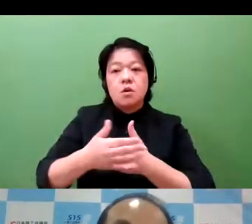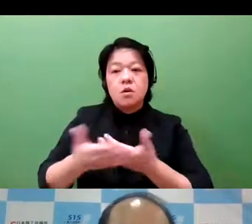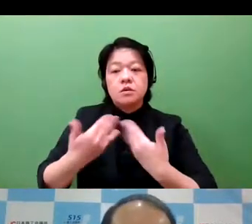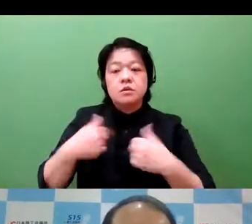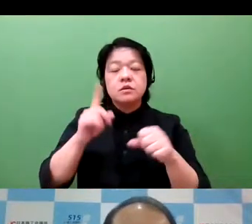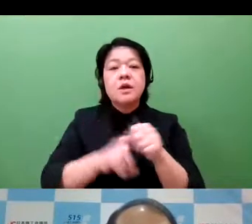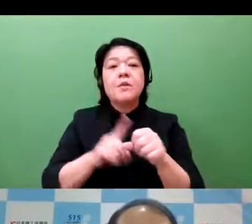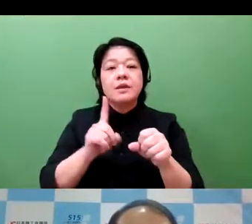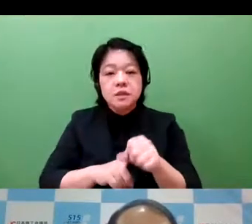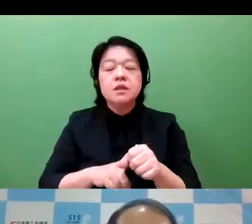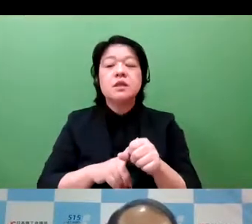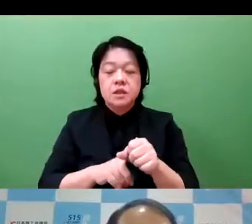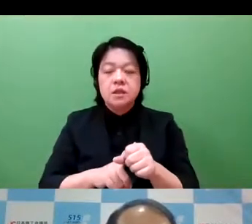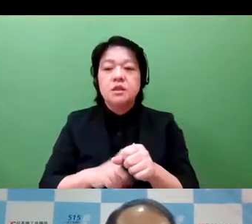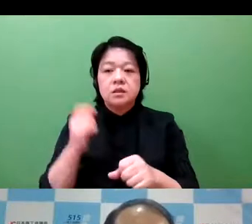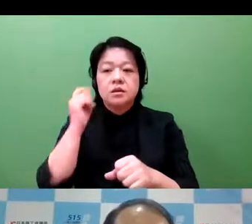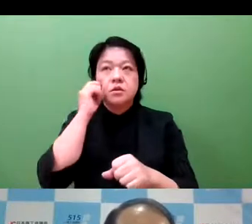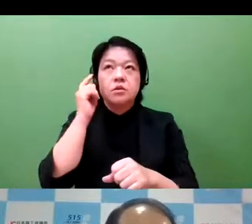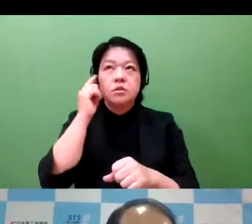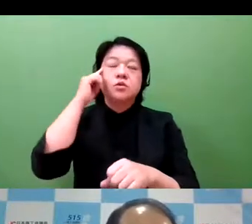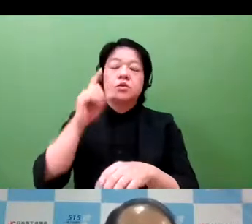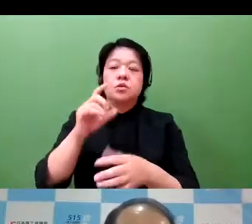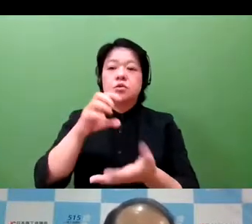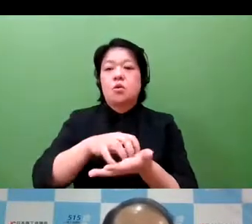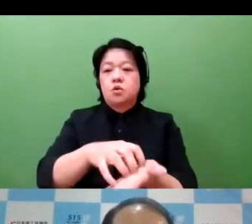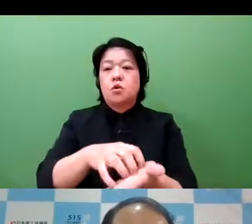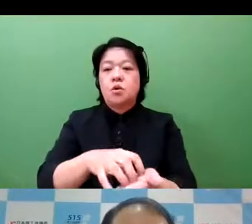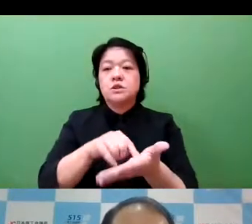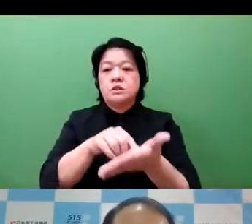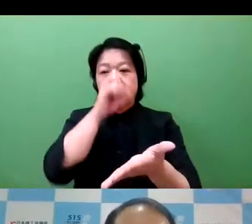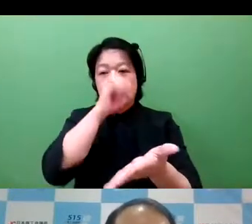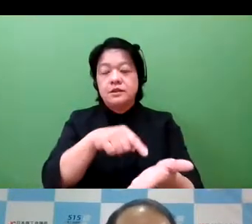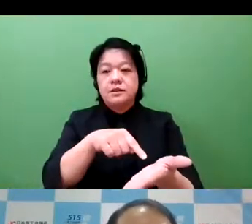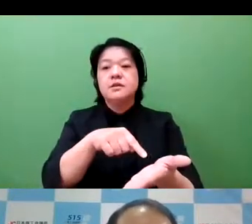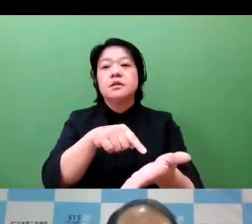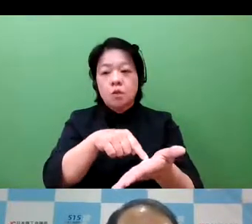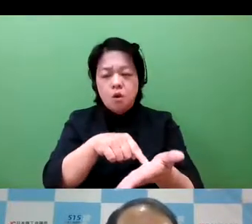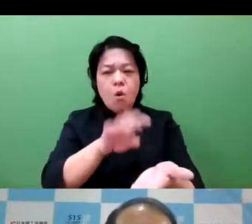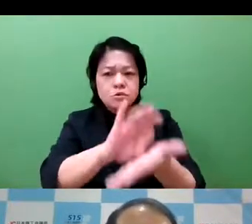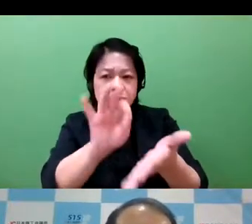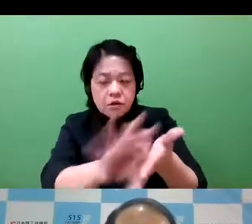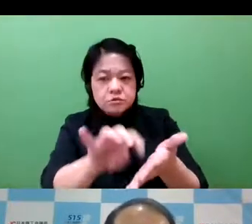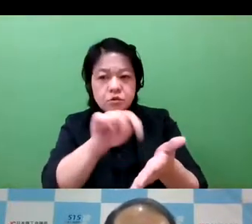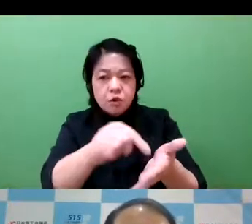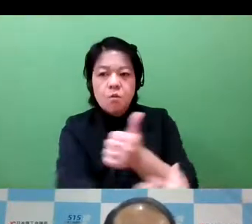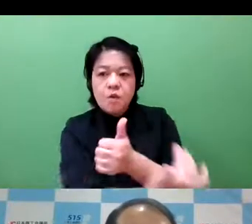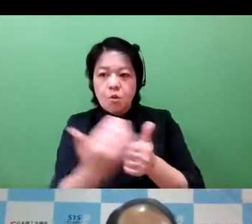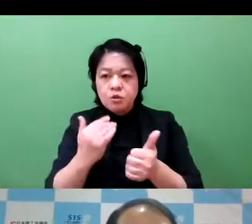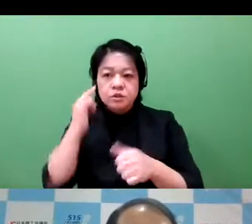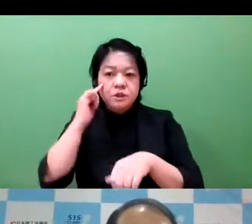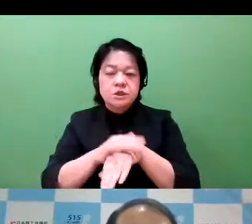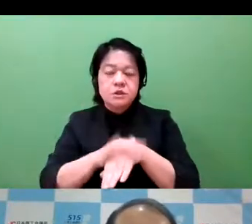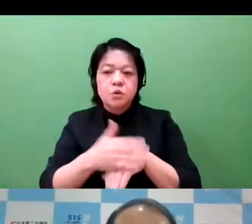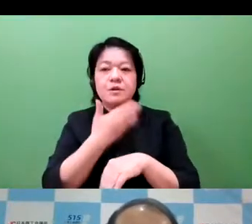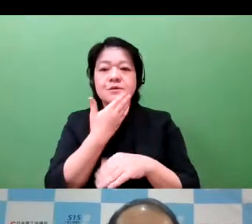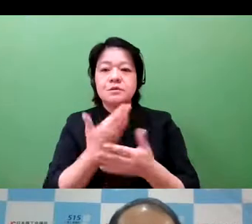to procure financing from banks, patent rights will serve as a very crucial role,